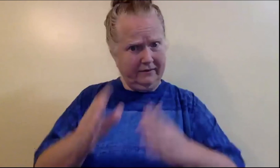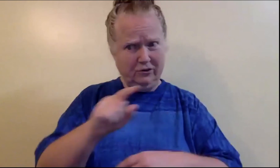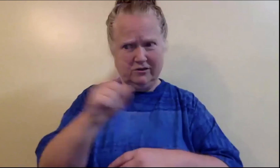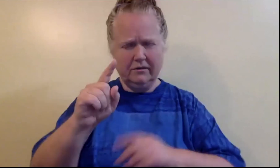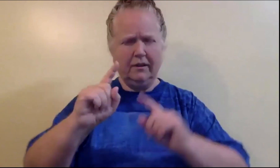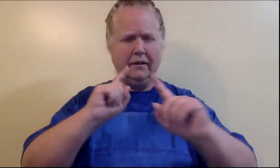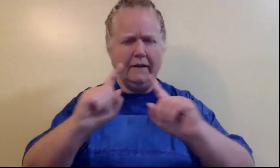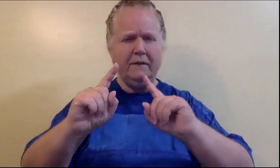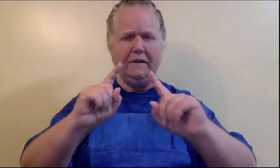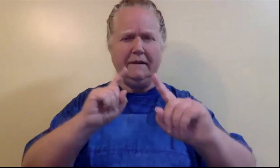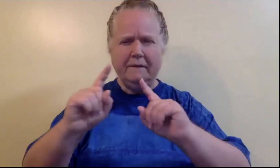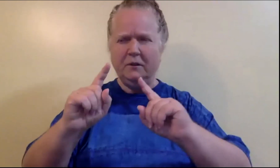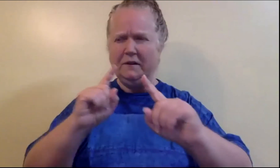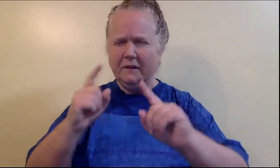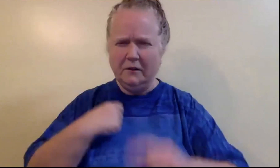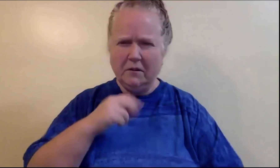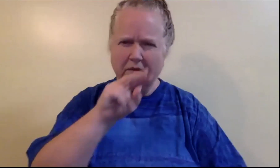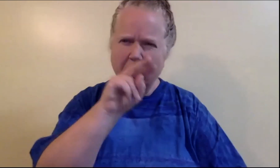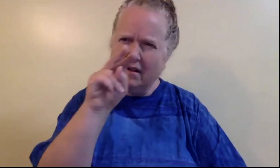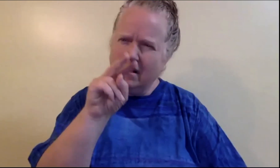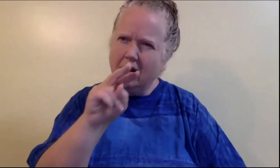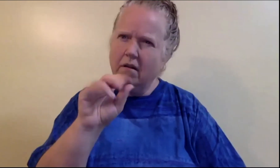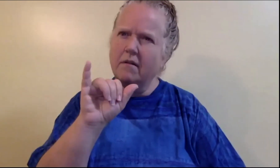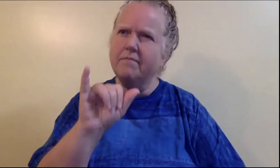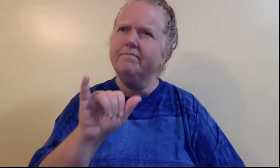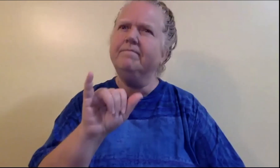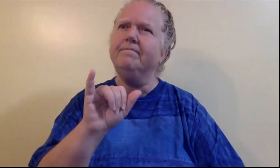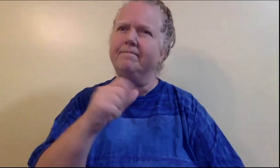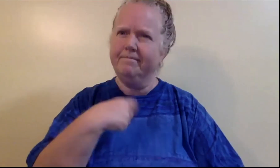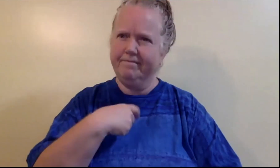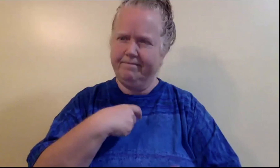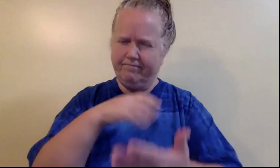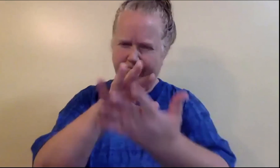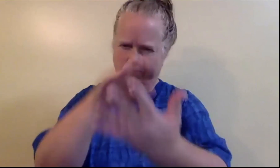The one I watched was of different Black leaders having some deep discussions.